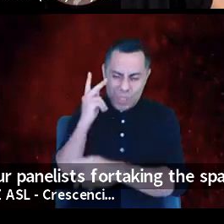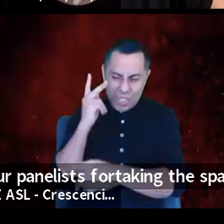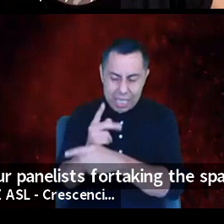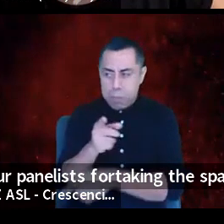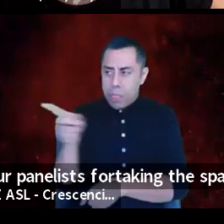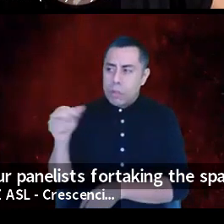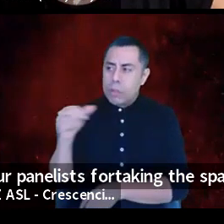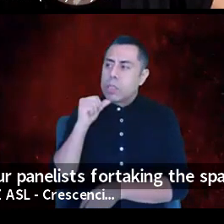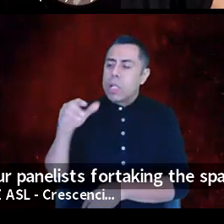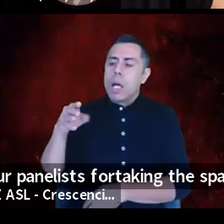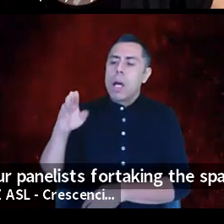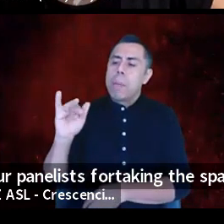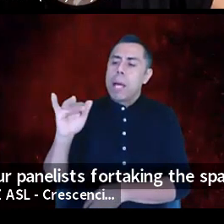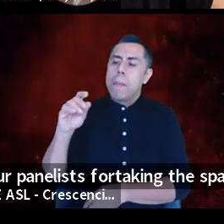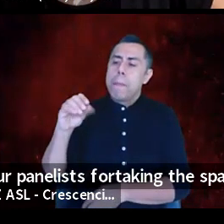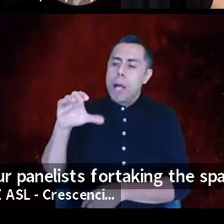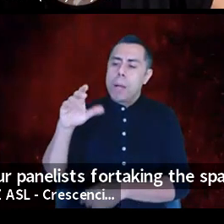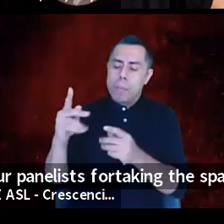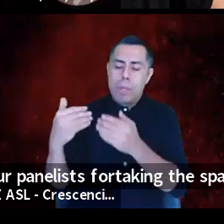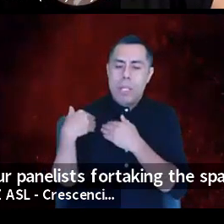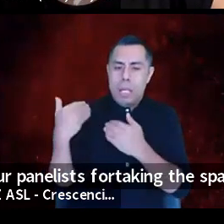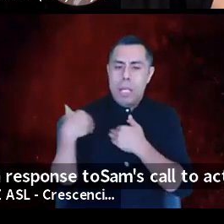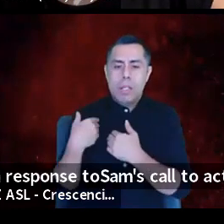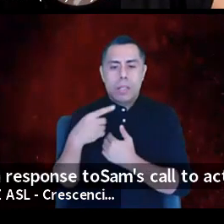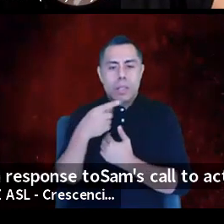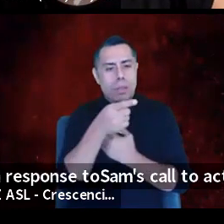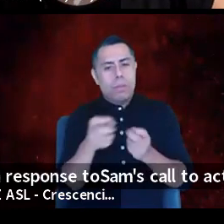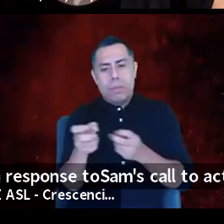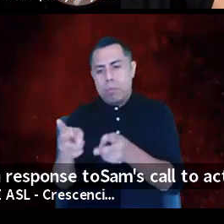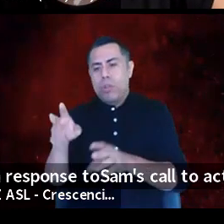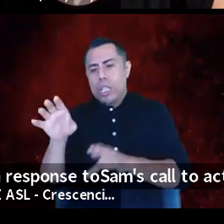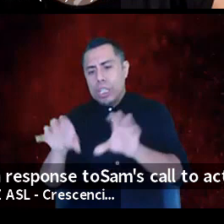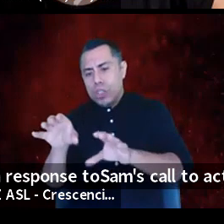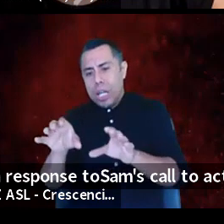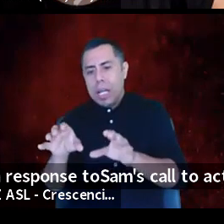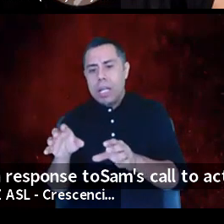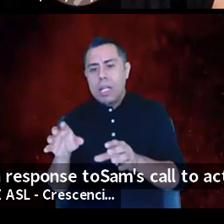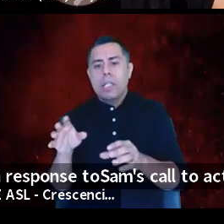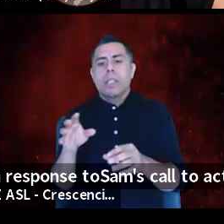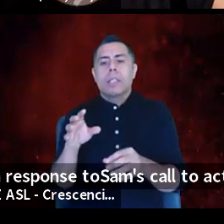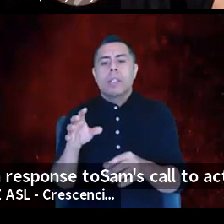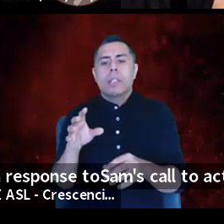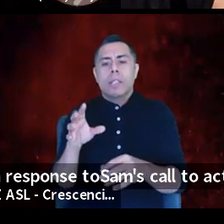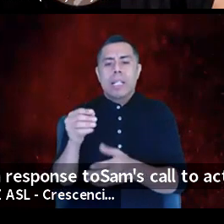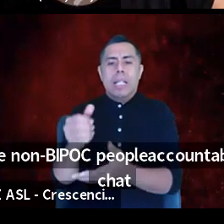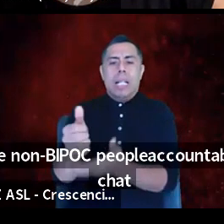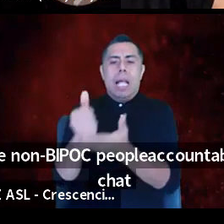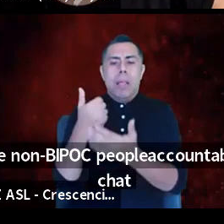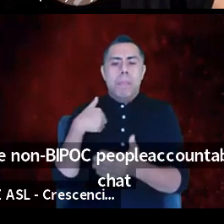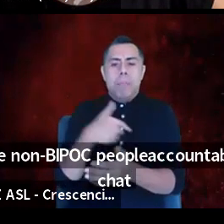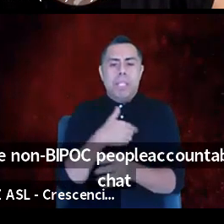can you put it in the chat and put some of the work, you know, back to the group, help us to share